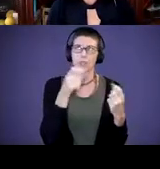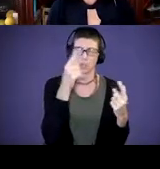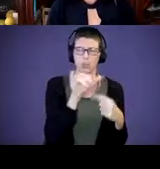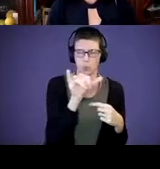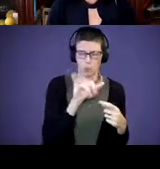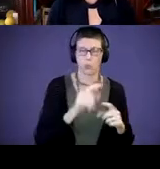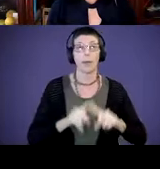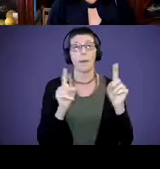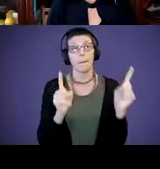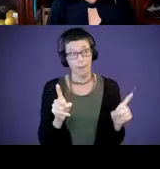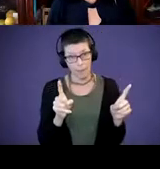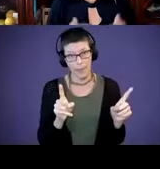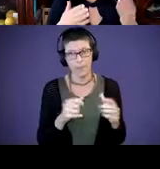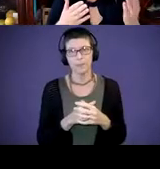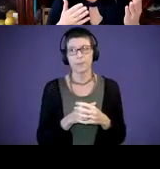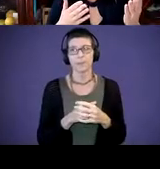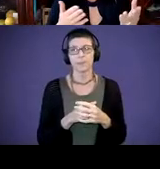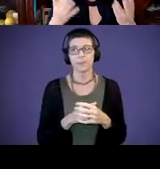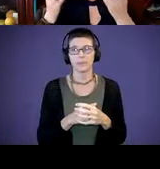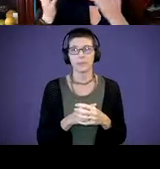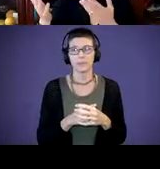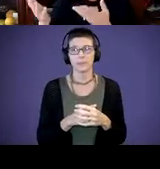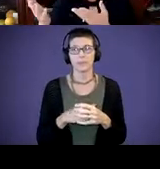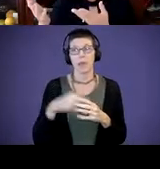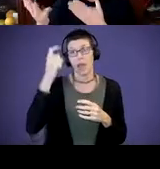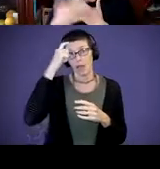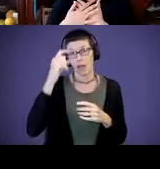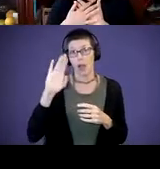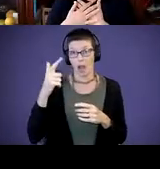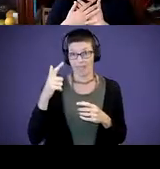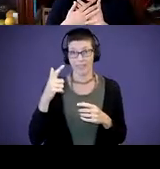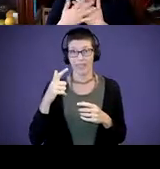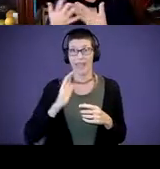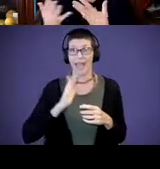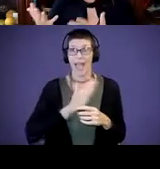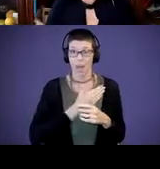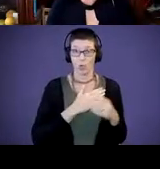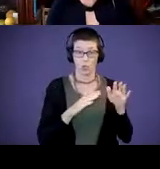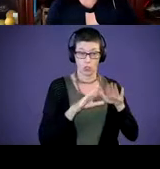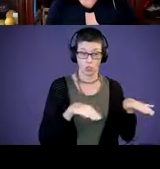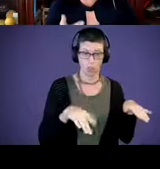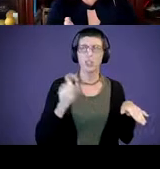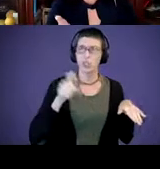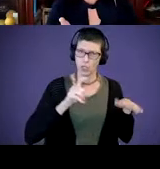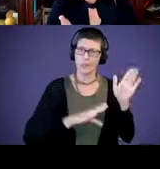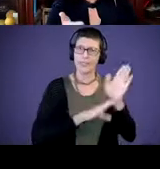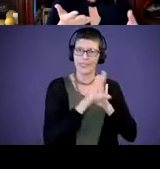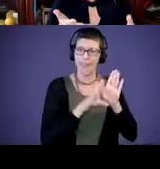otherwise, cognitively, these children, our children should be developing at the same,